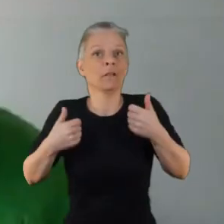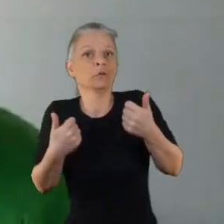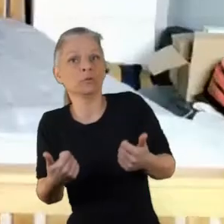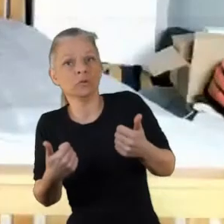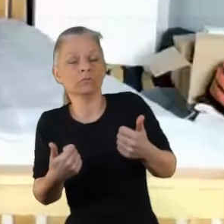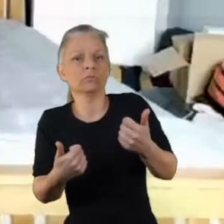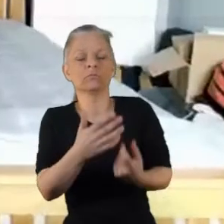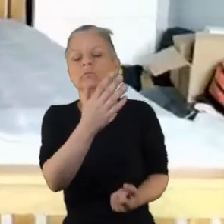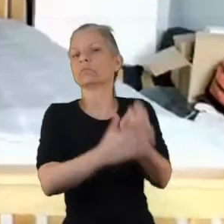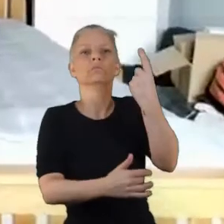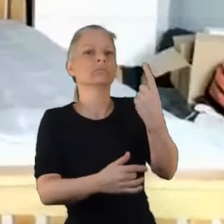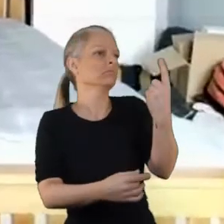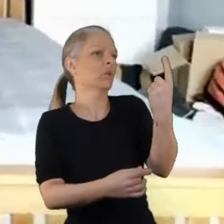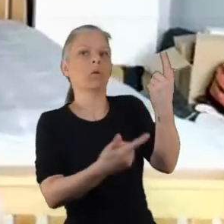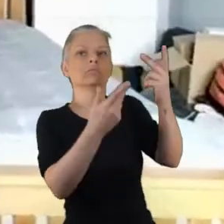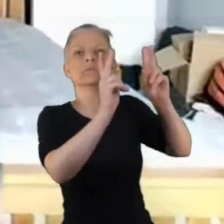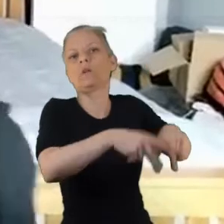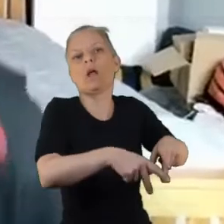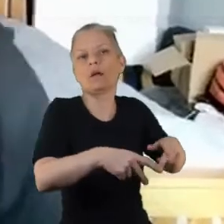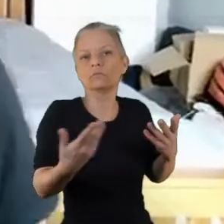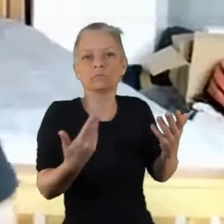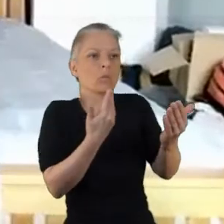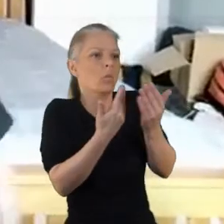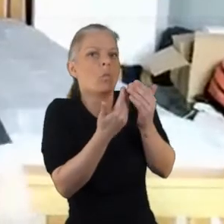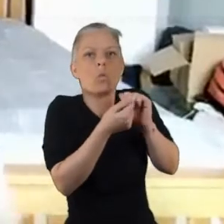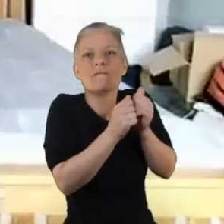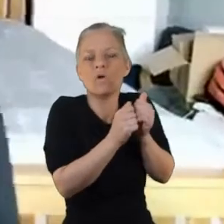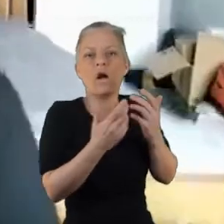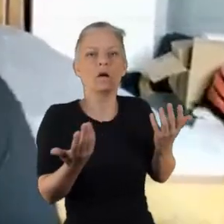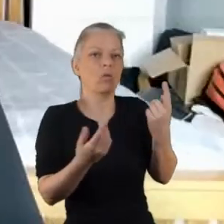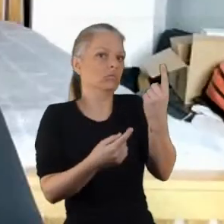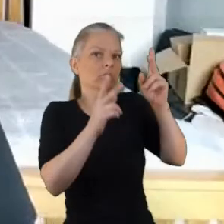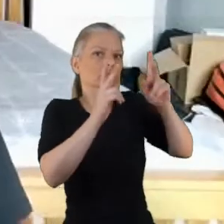I think you're gonna have to train some people, to be honest with you.